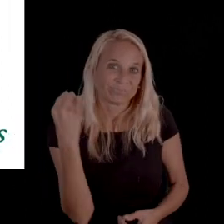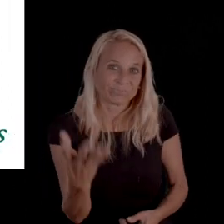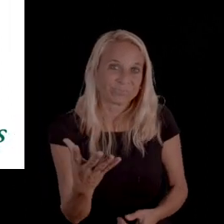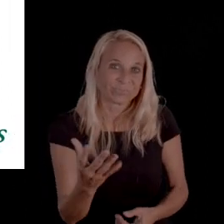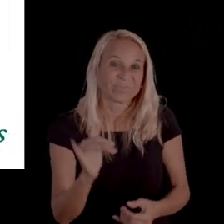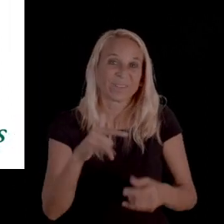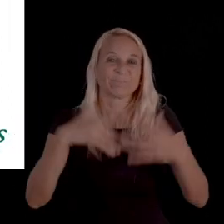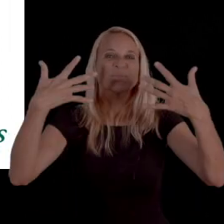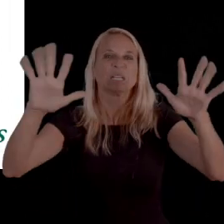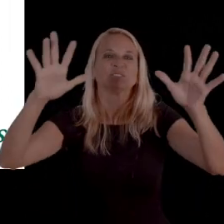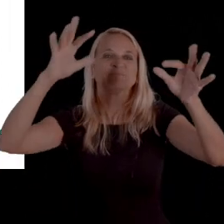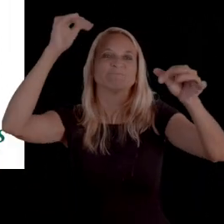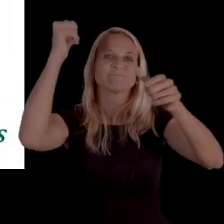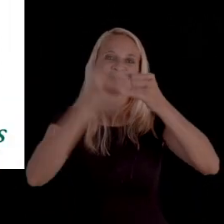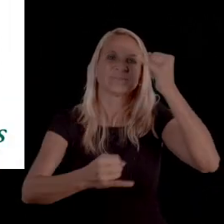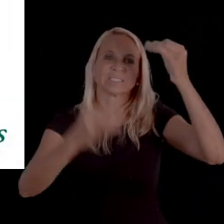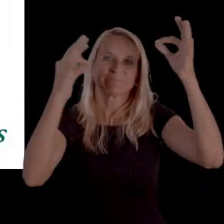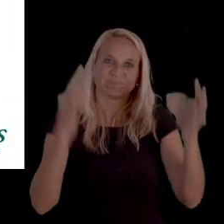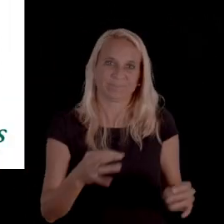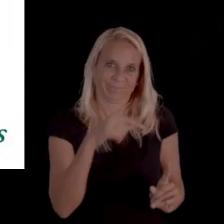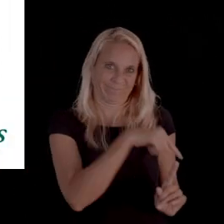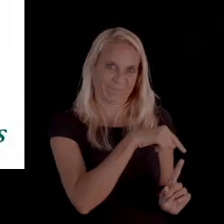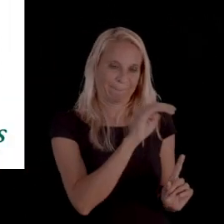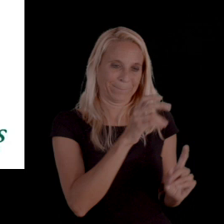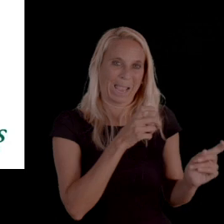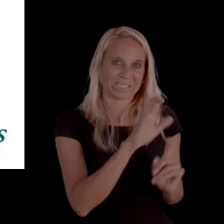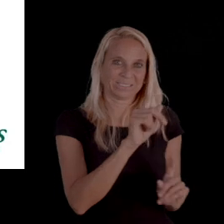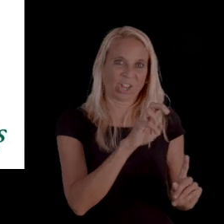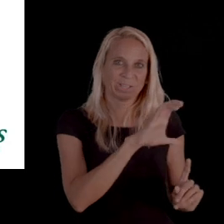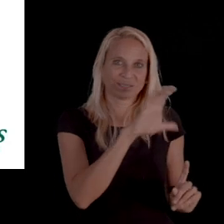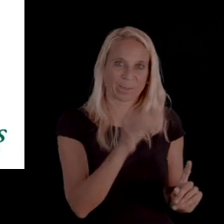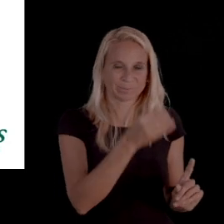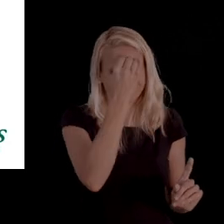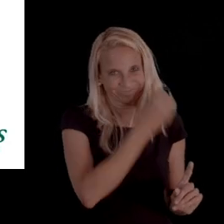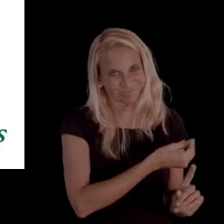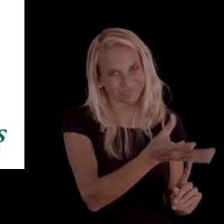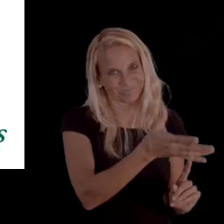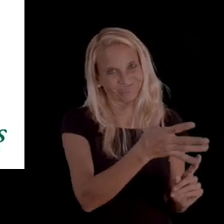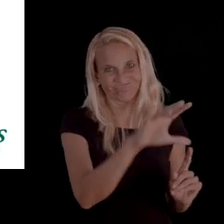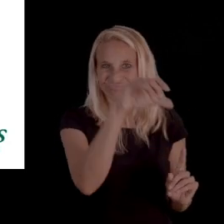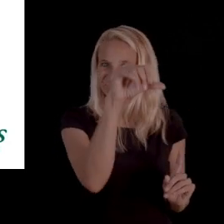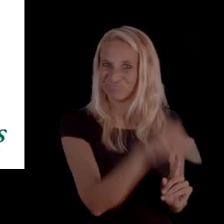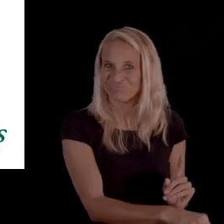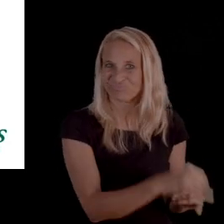and this is the final determination that the managed care company will alert you to.